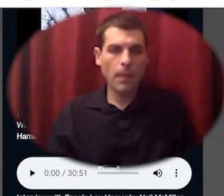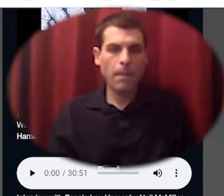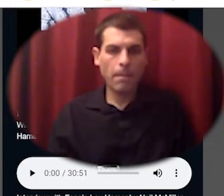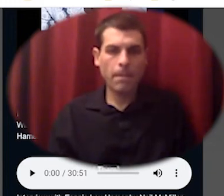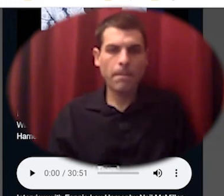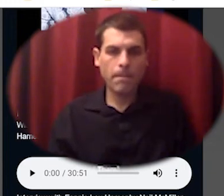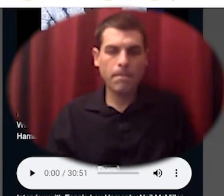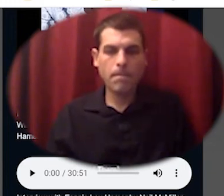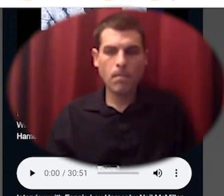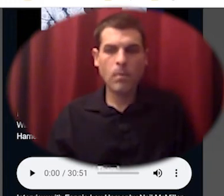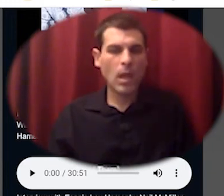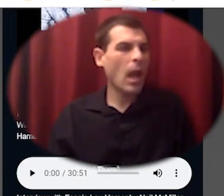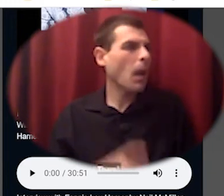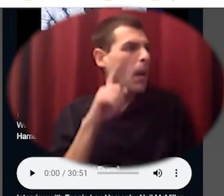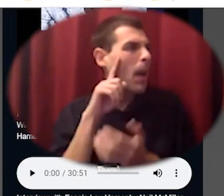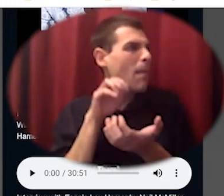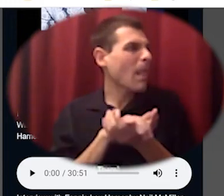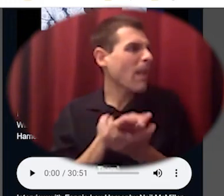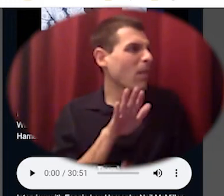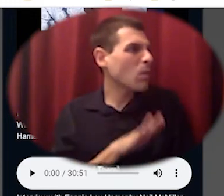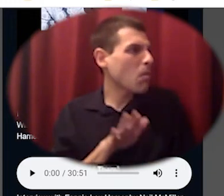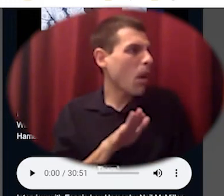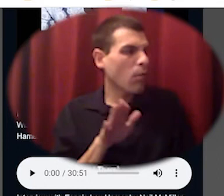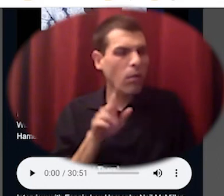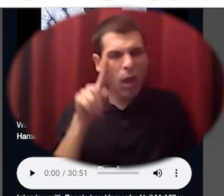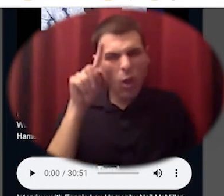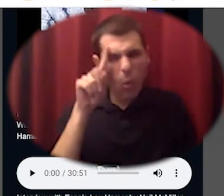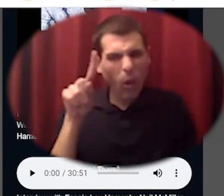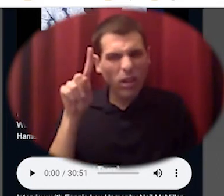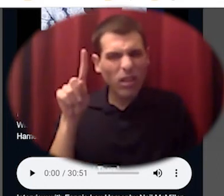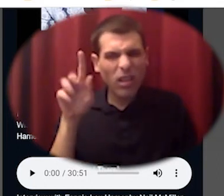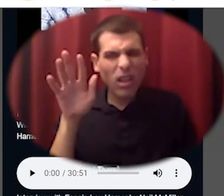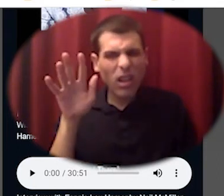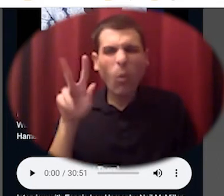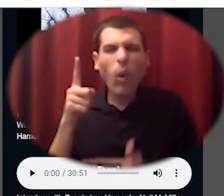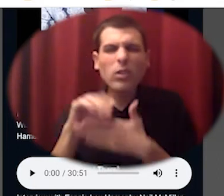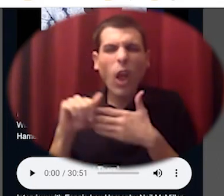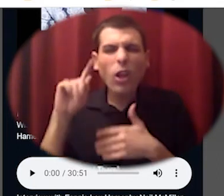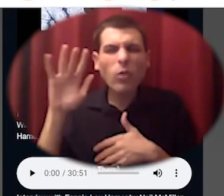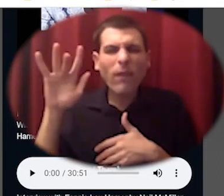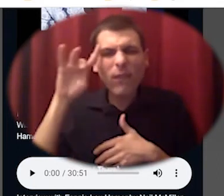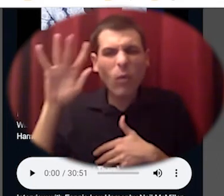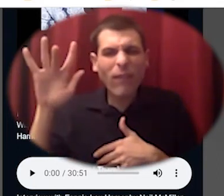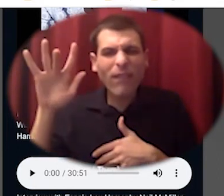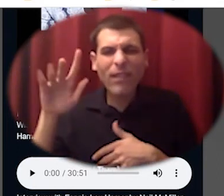i believe it was about a dollar 25 per month and local families would be able to get access to